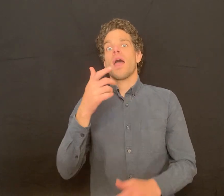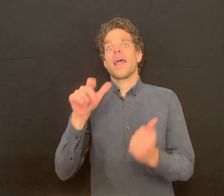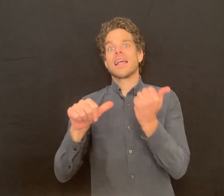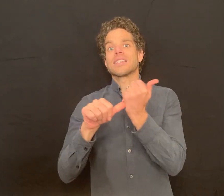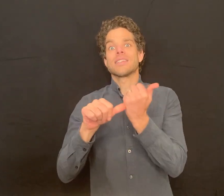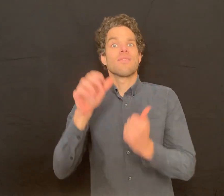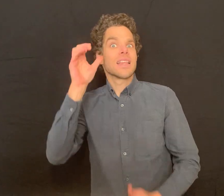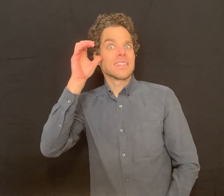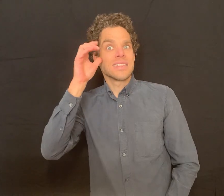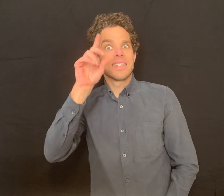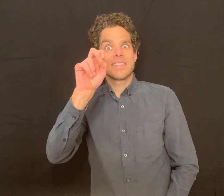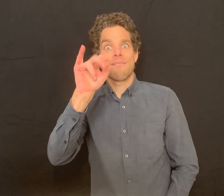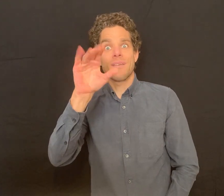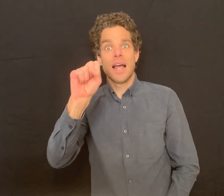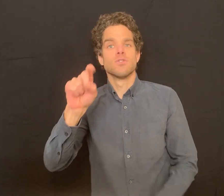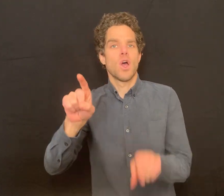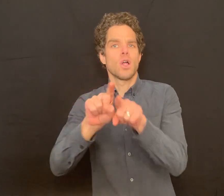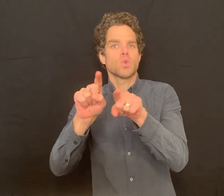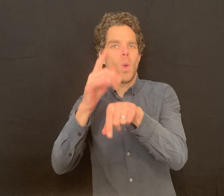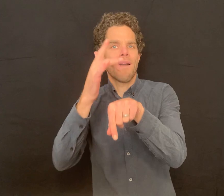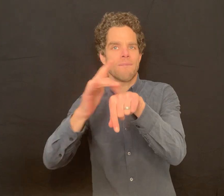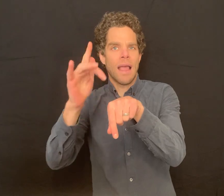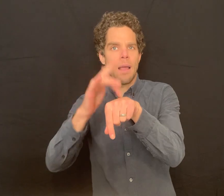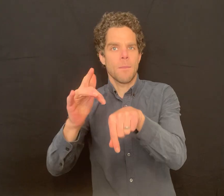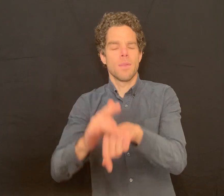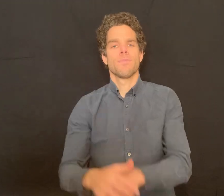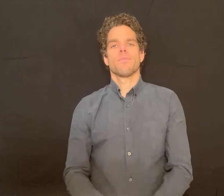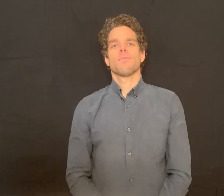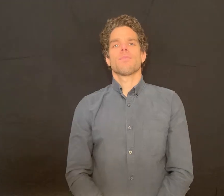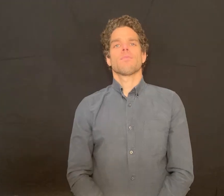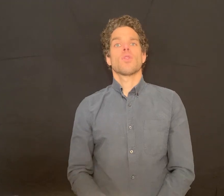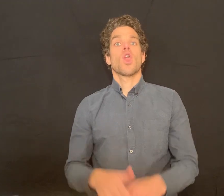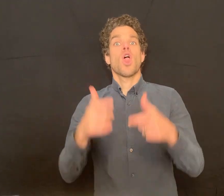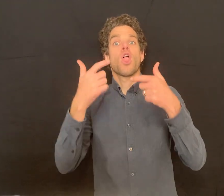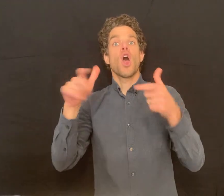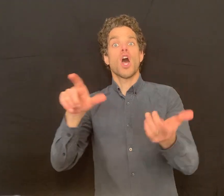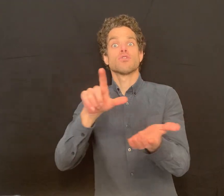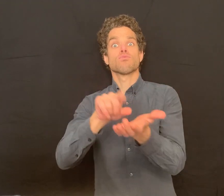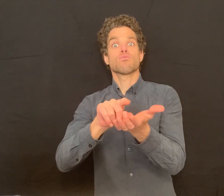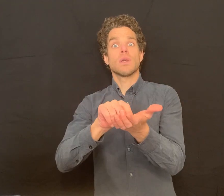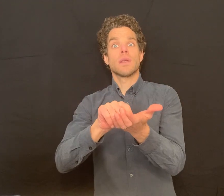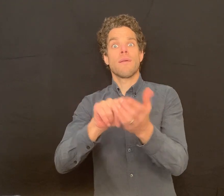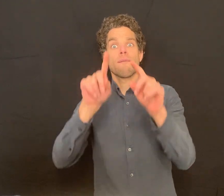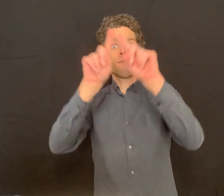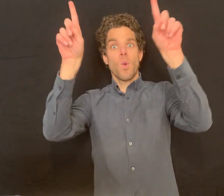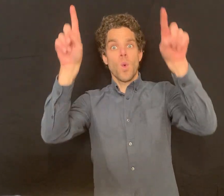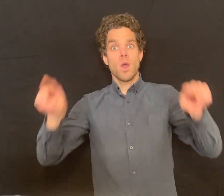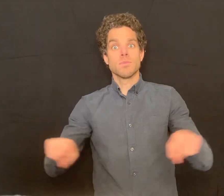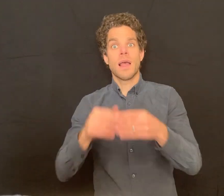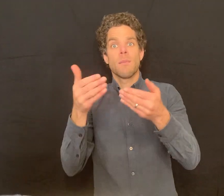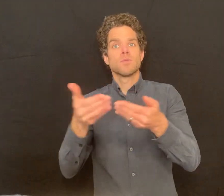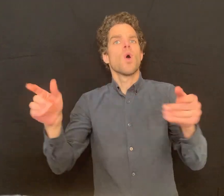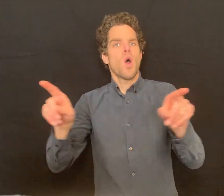and assistive listening devices available. We will have large print forms,